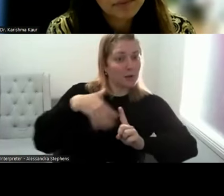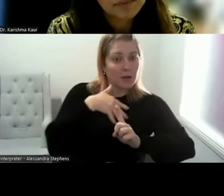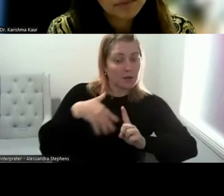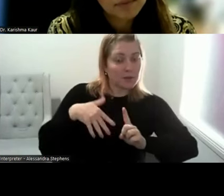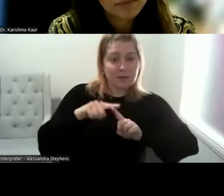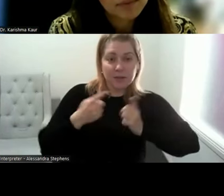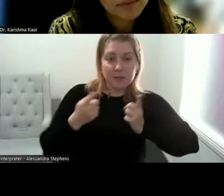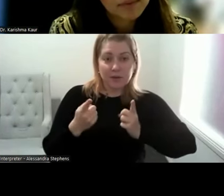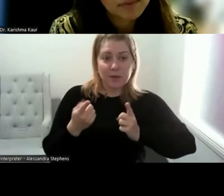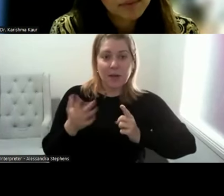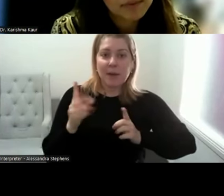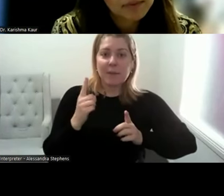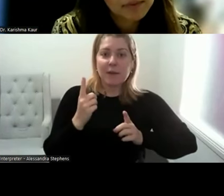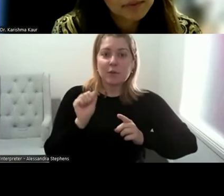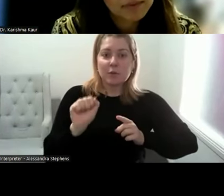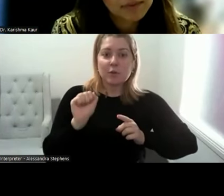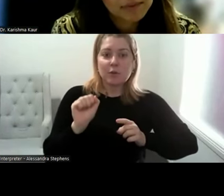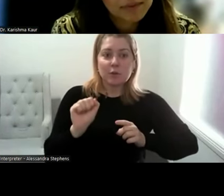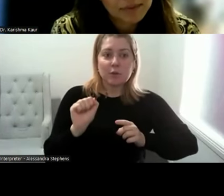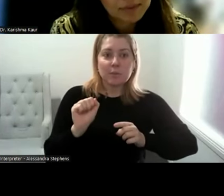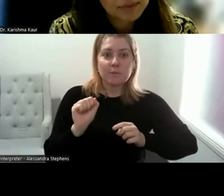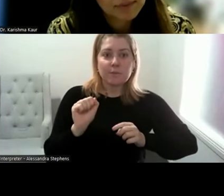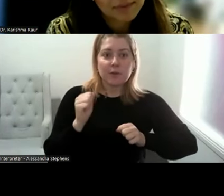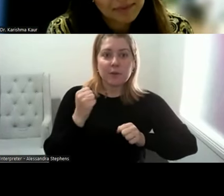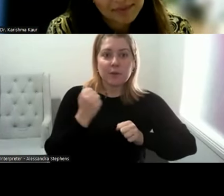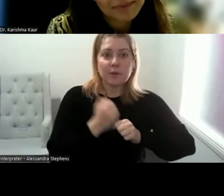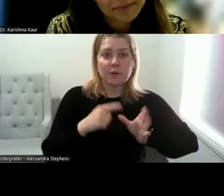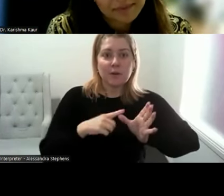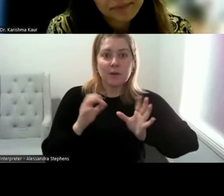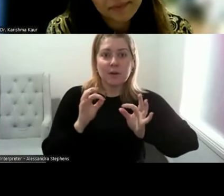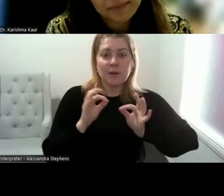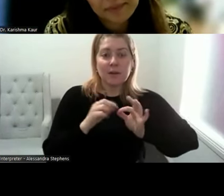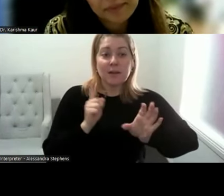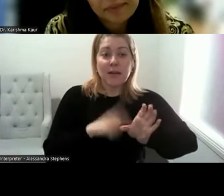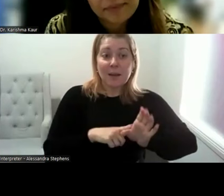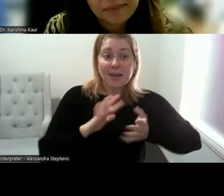with you, Gab, whether you've got some insights into what we can be doing to be more inclusive.